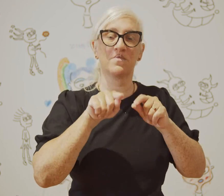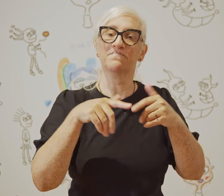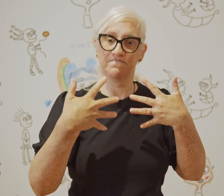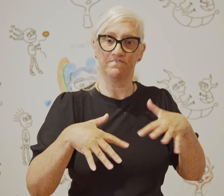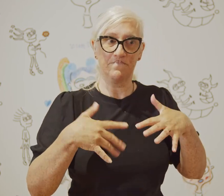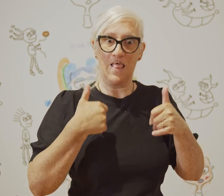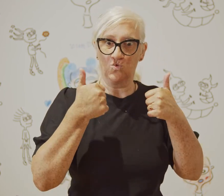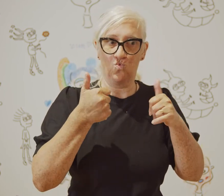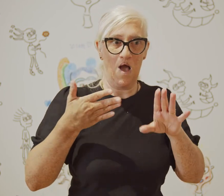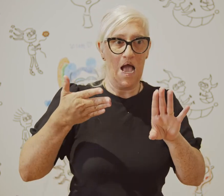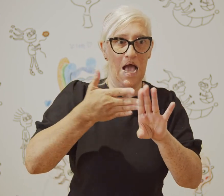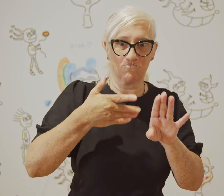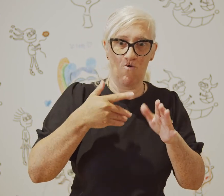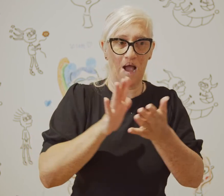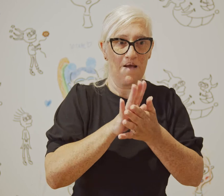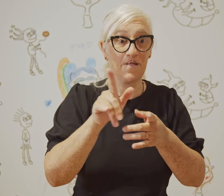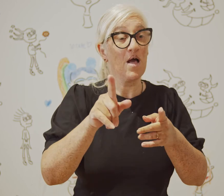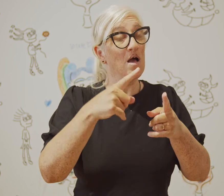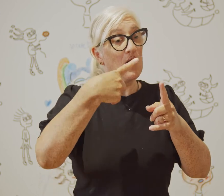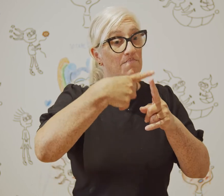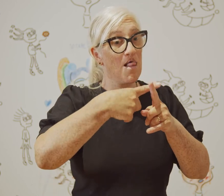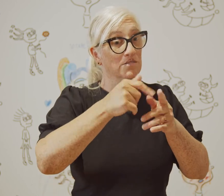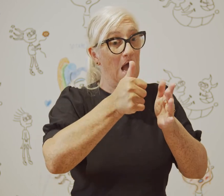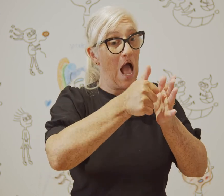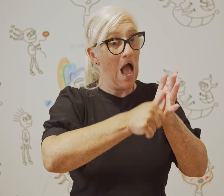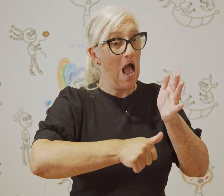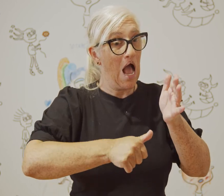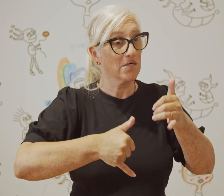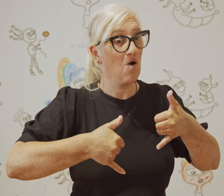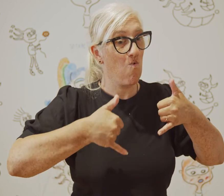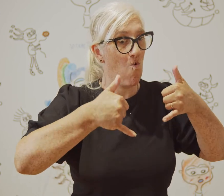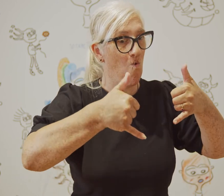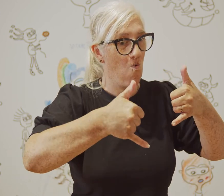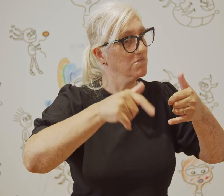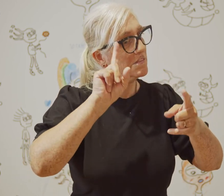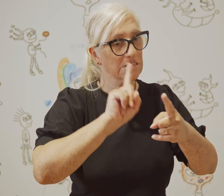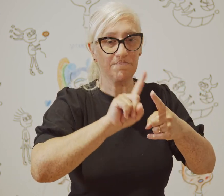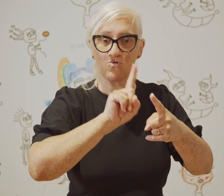to work on this and to also continue to submit work for awards.